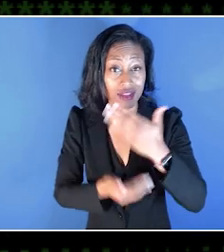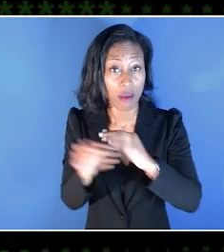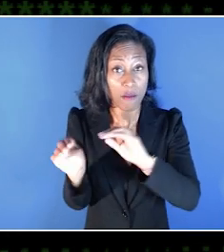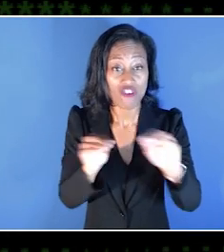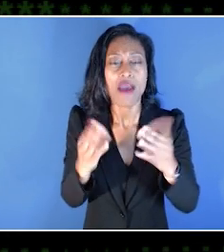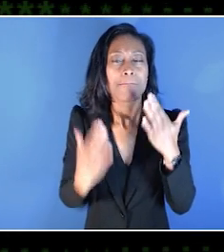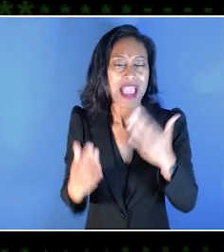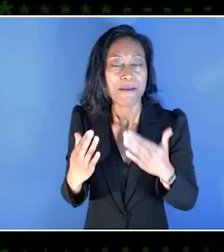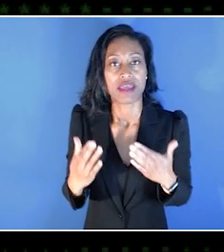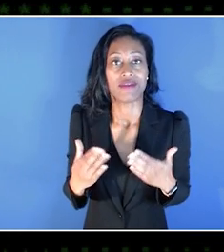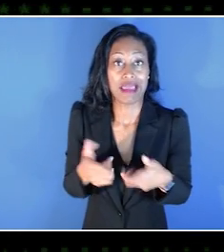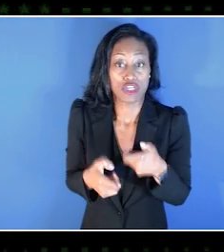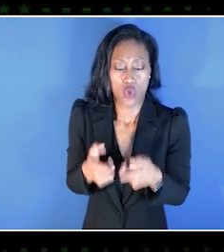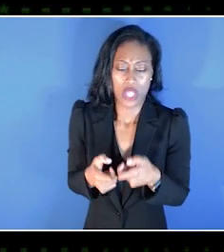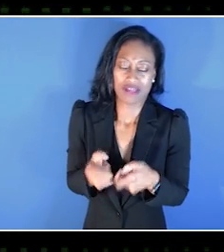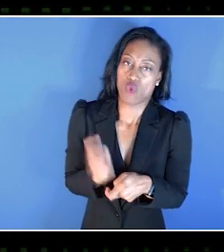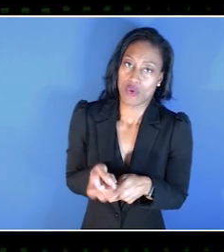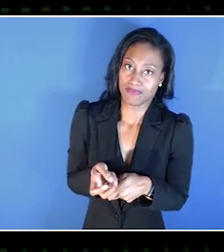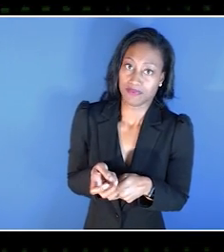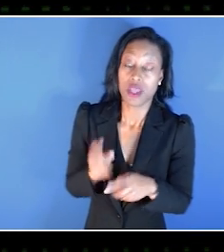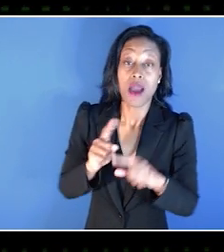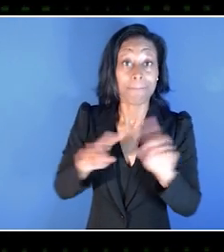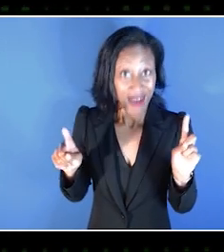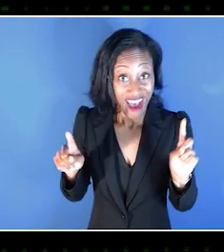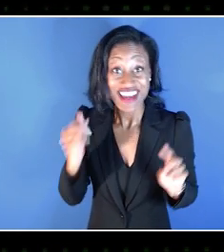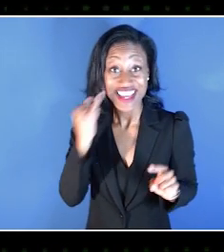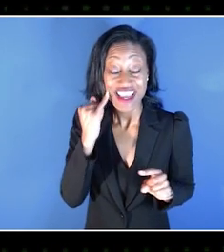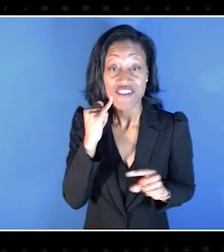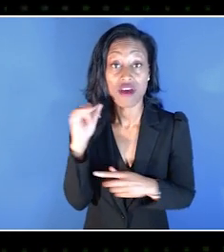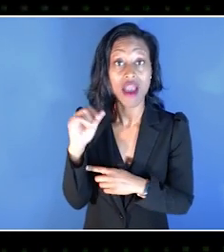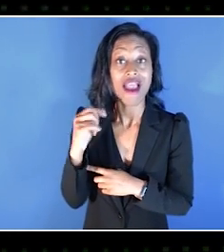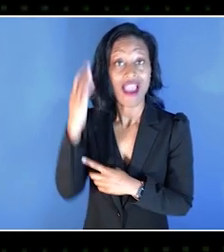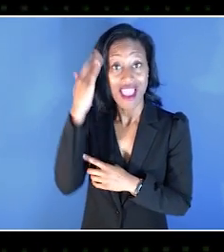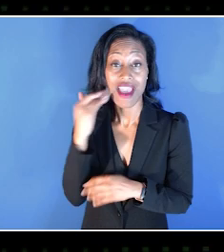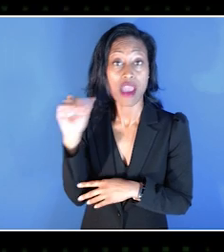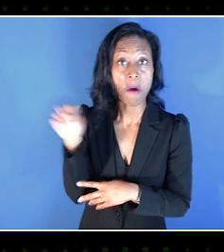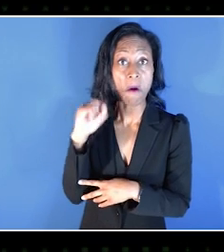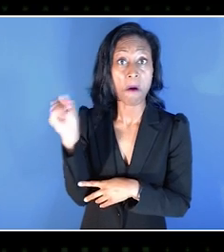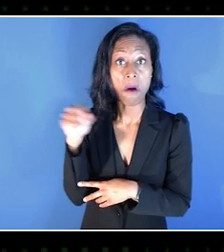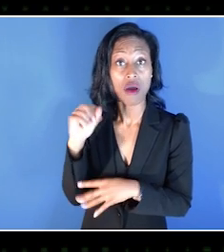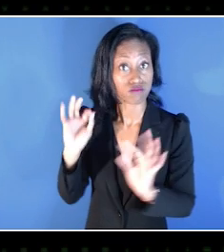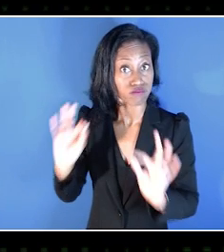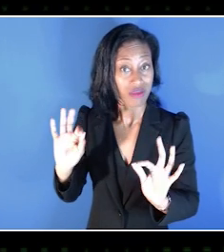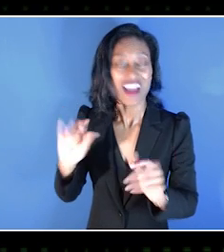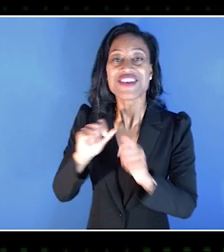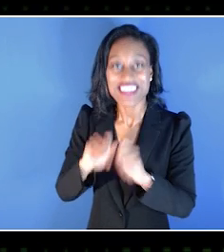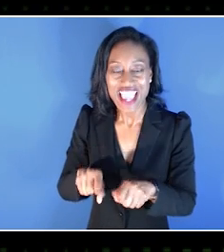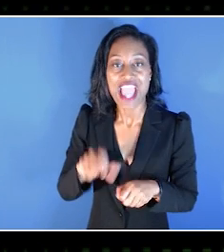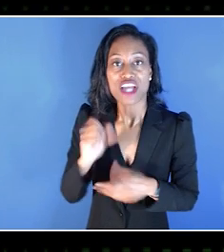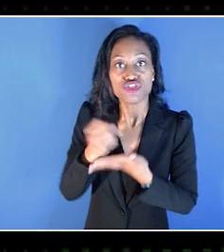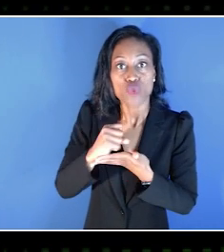they might find a standard controller is difficult to use. But if they've got good head movement, then it could be that a joystick could be positioned by their chin,